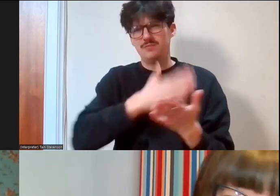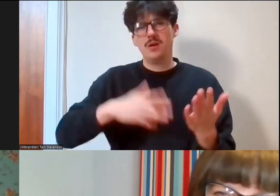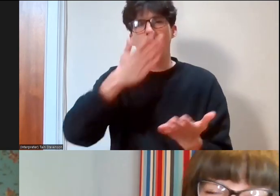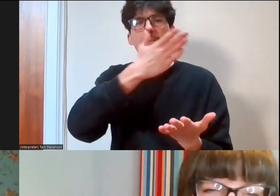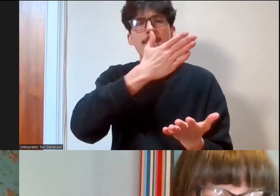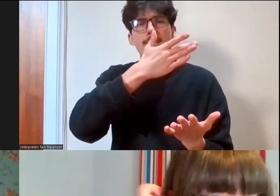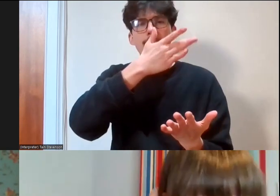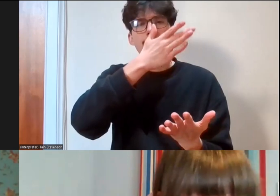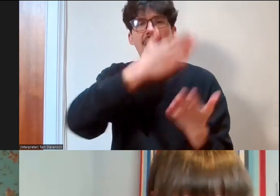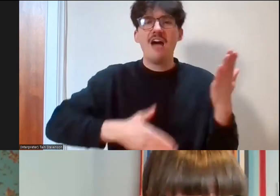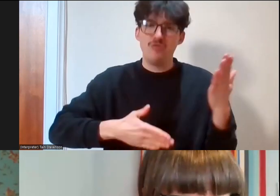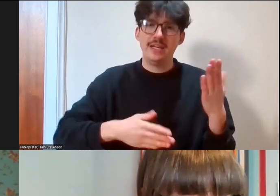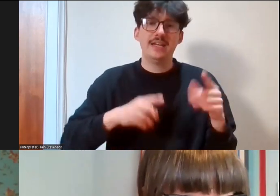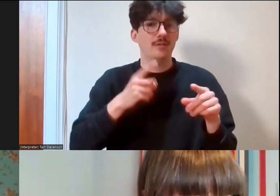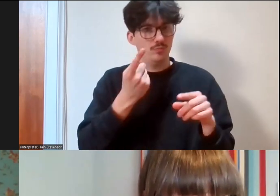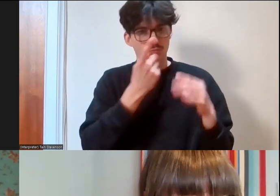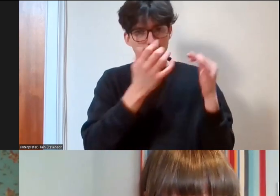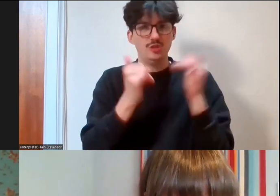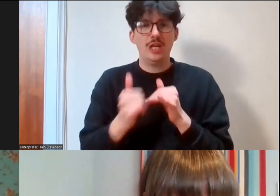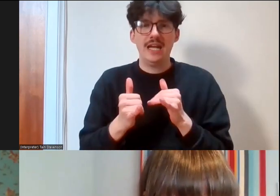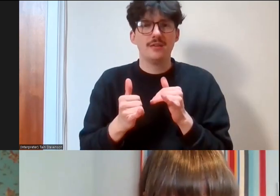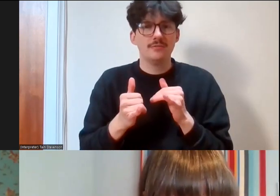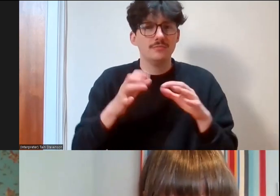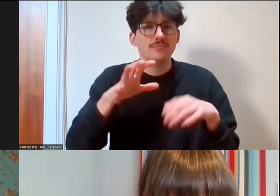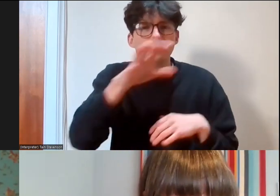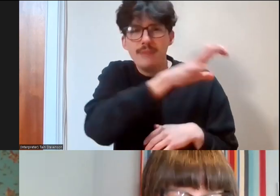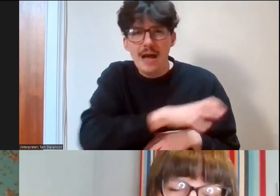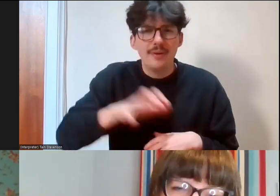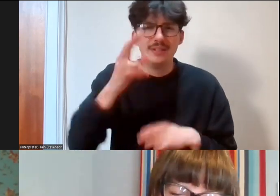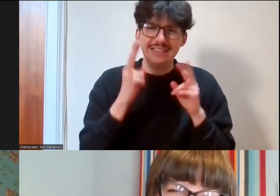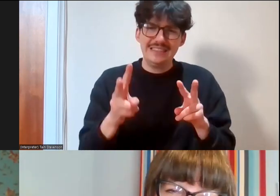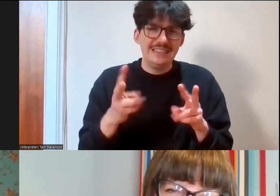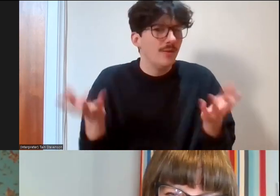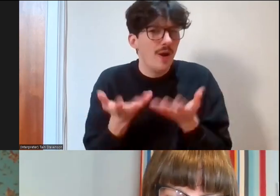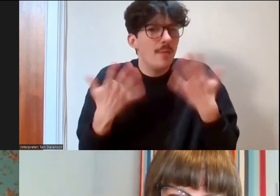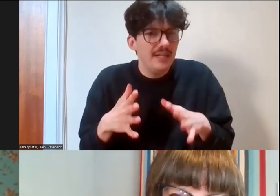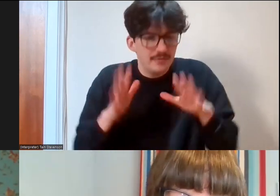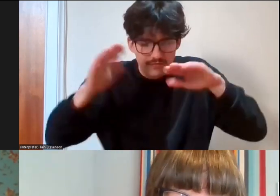how the spread is going and we will target places and you know the volunteer centres have to say